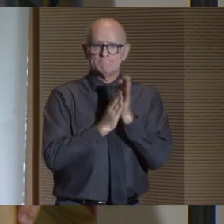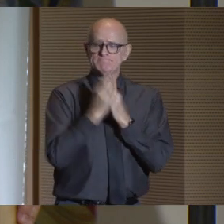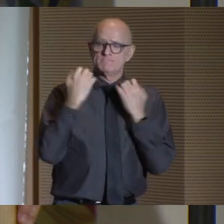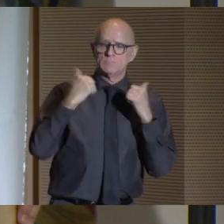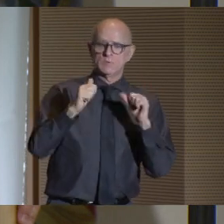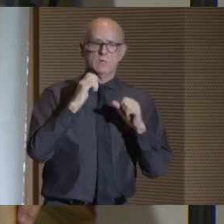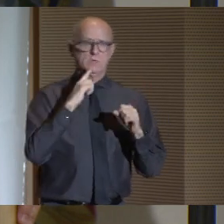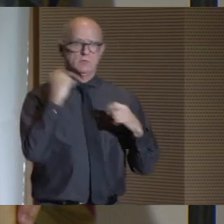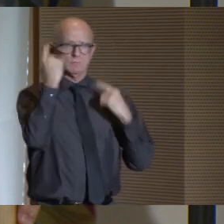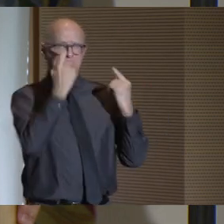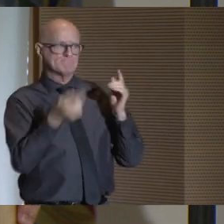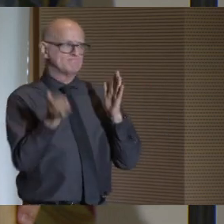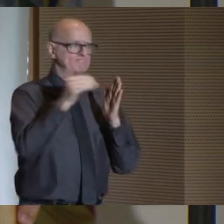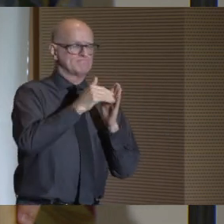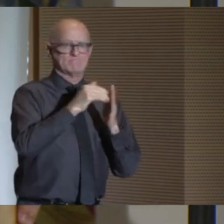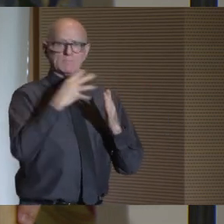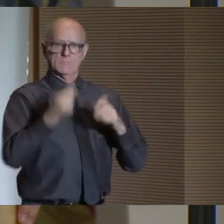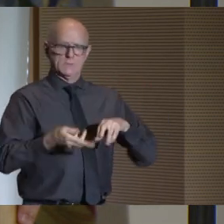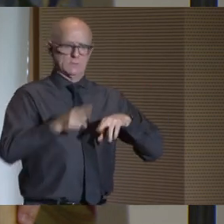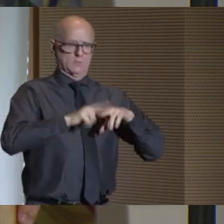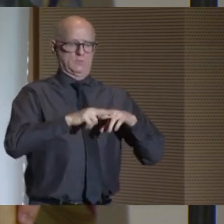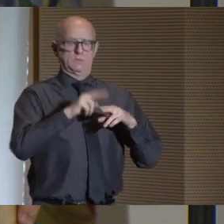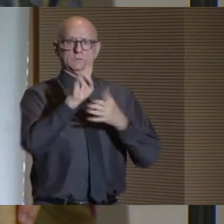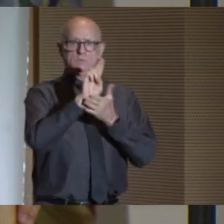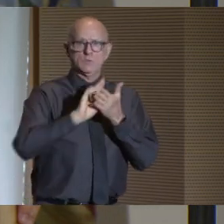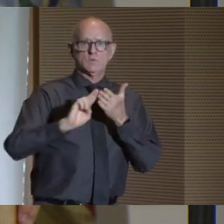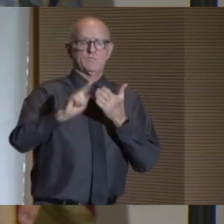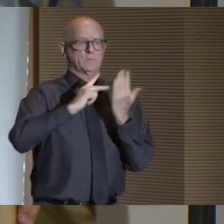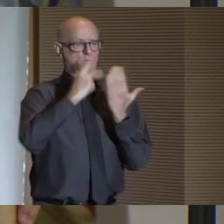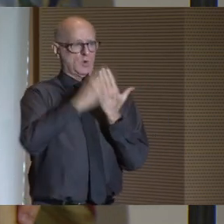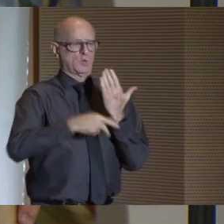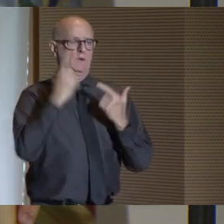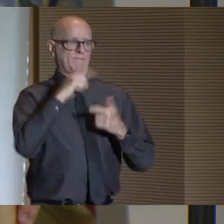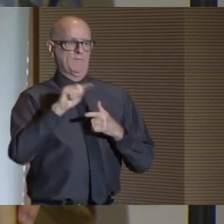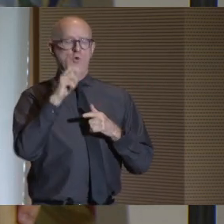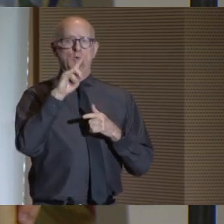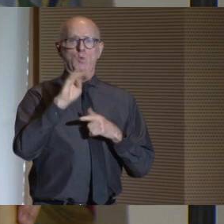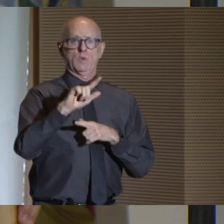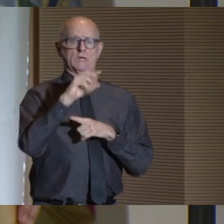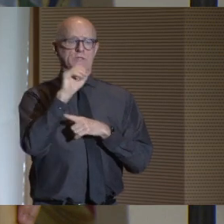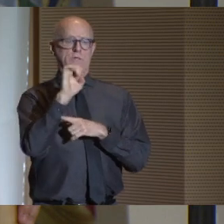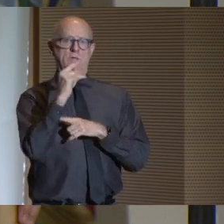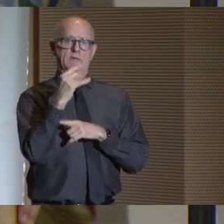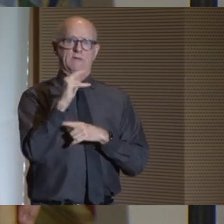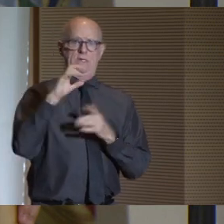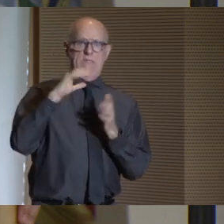to reimagine and expand the university's program in racial and ethnic studies.